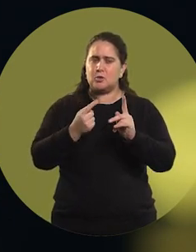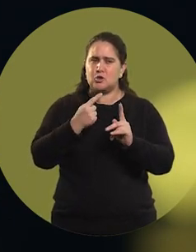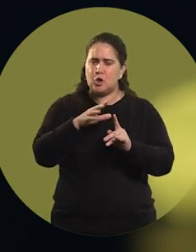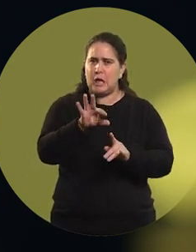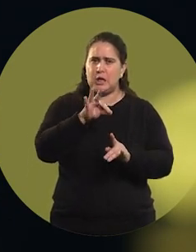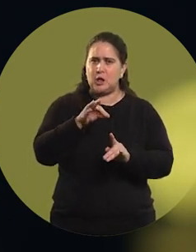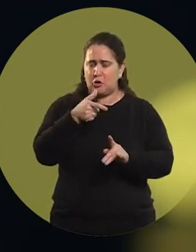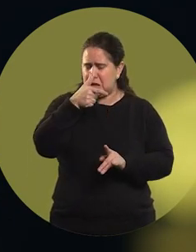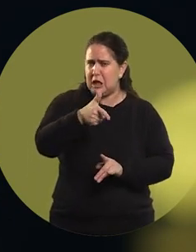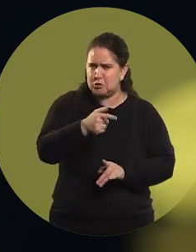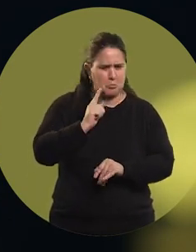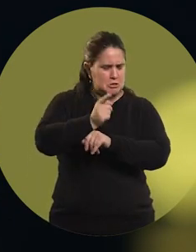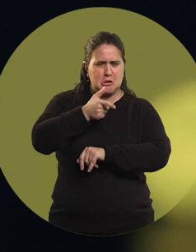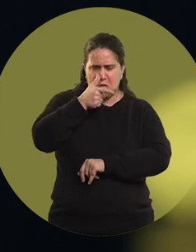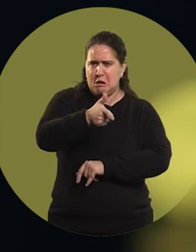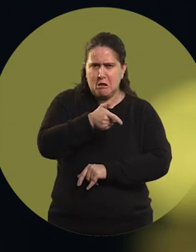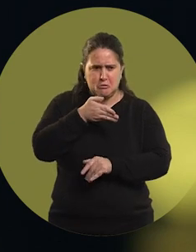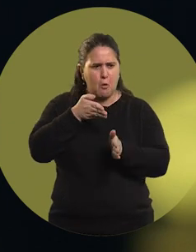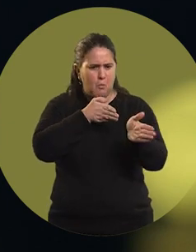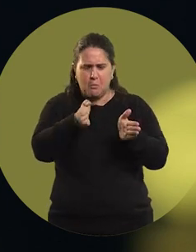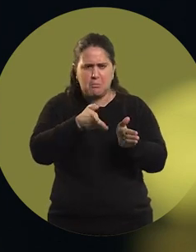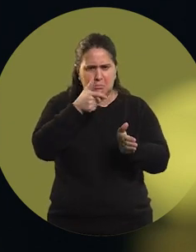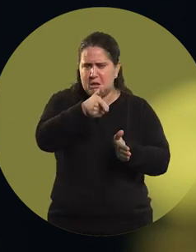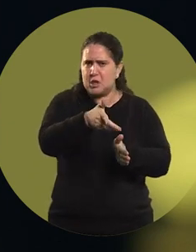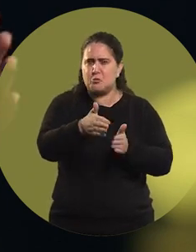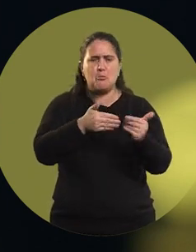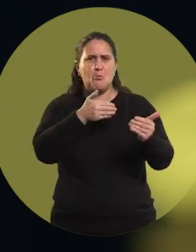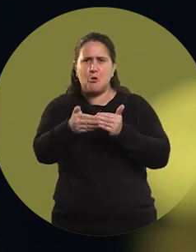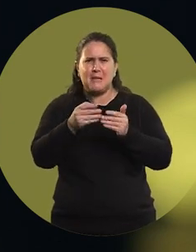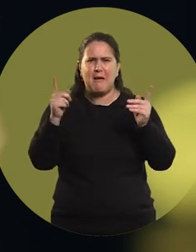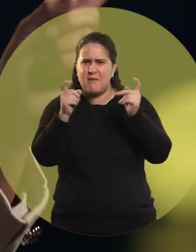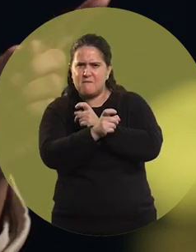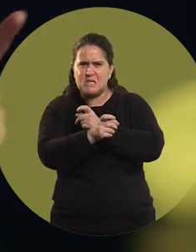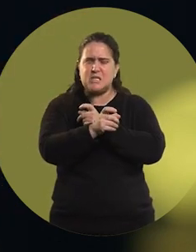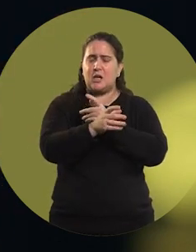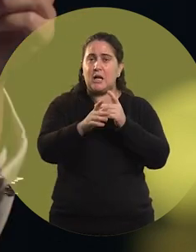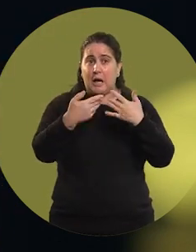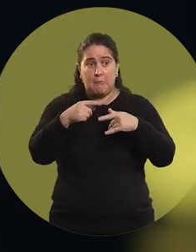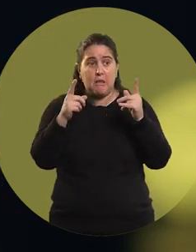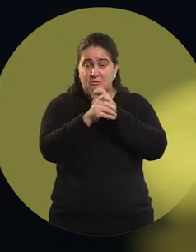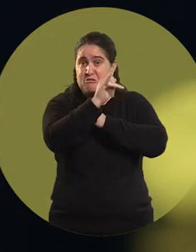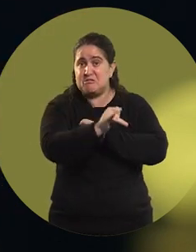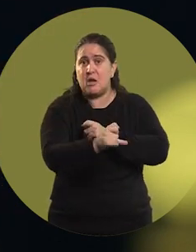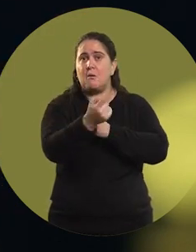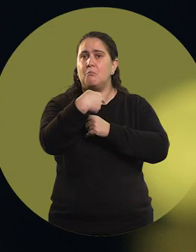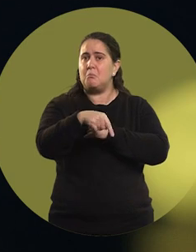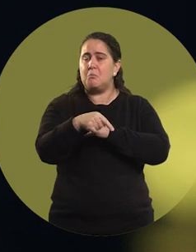didn't hesitate and I decided on a path, it didn't matter if it was the most difficult path. Maybe I chose the most difficult path,